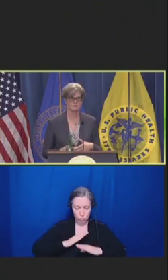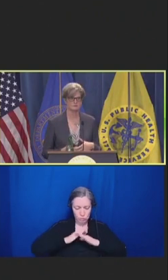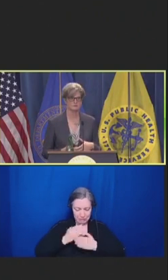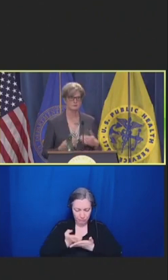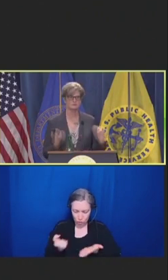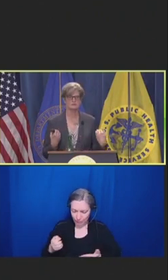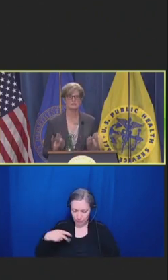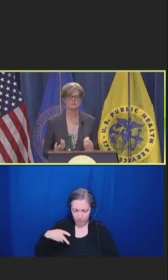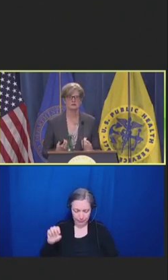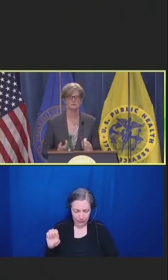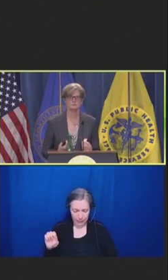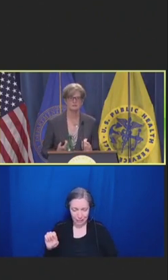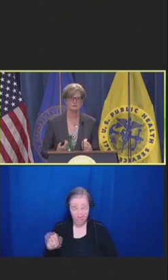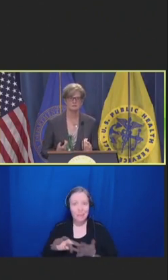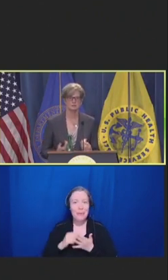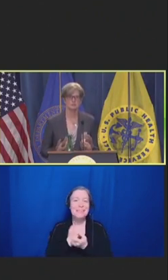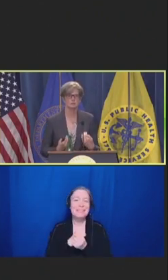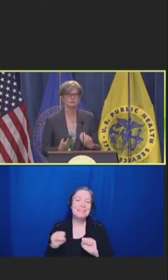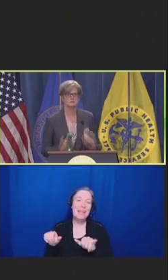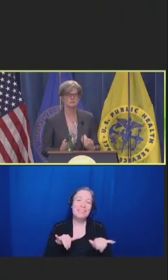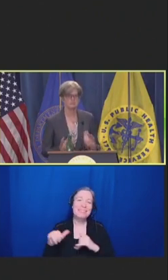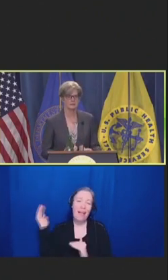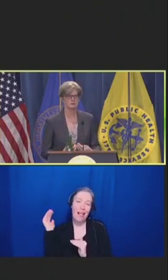standards. Who's taking care of me? Who is looking out for me?